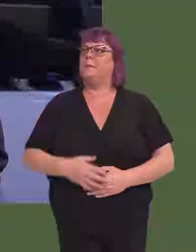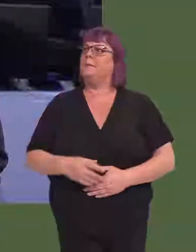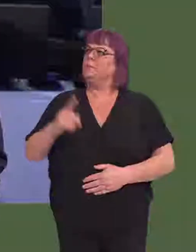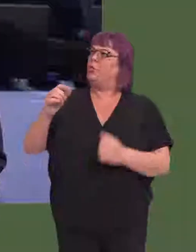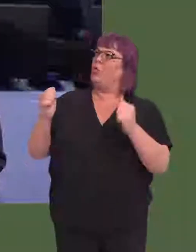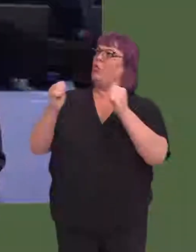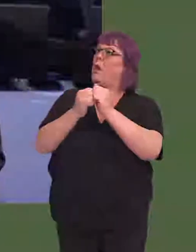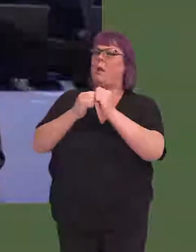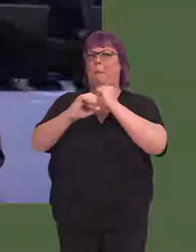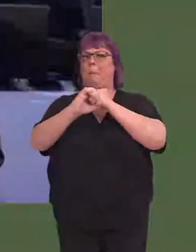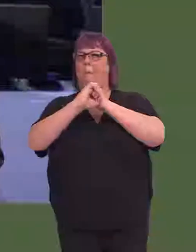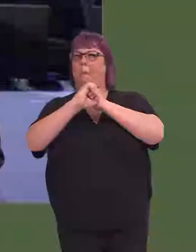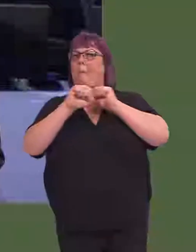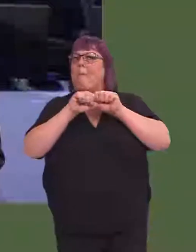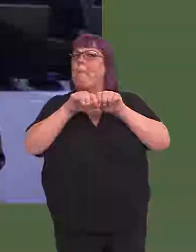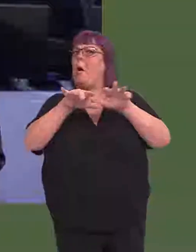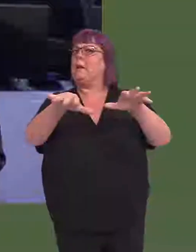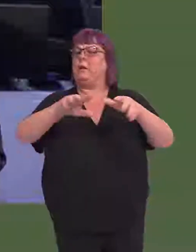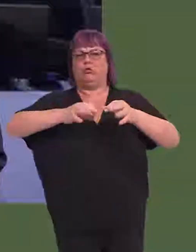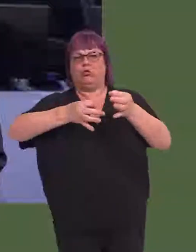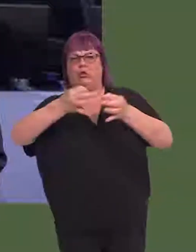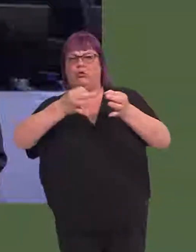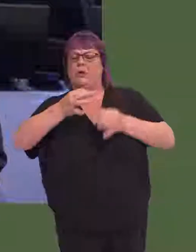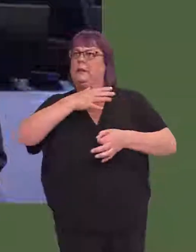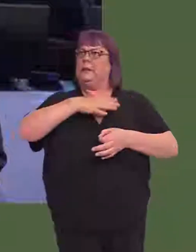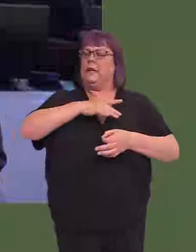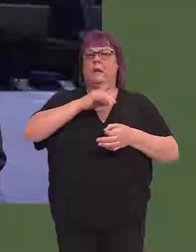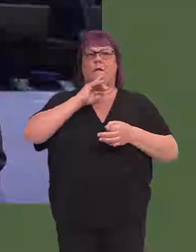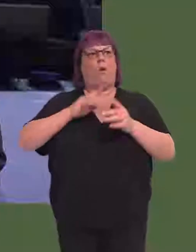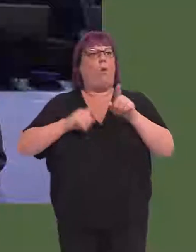Does the First Minister agree with me that a marketing strategy covering all industrial